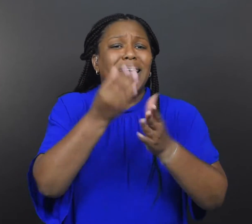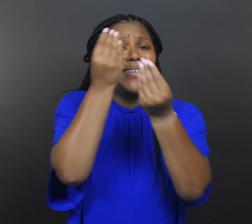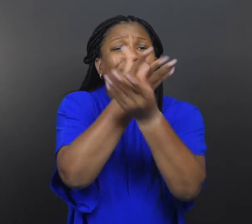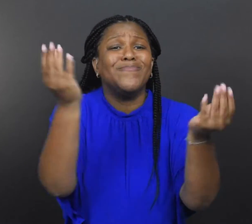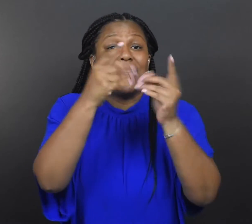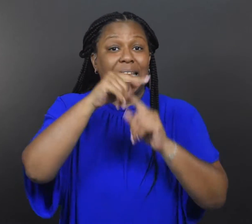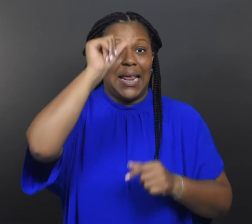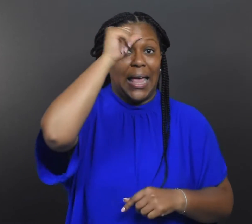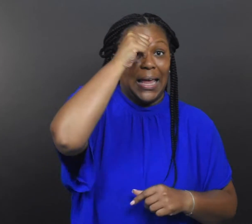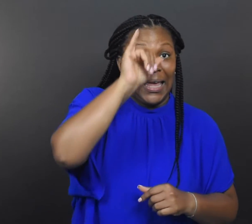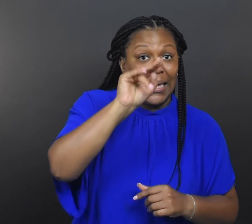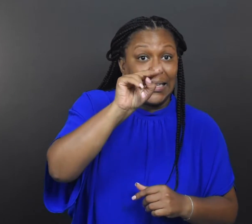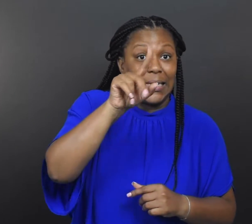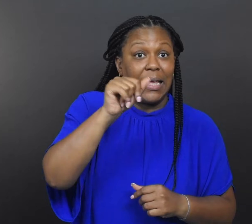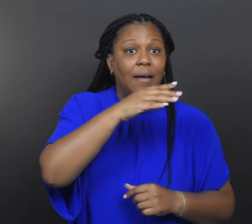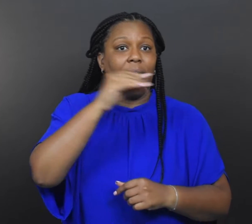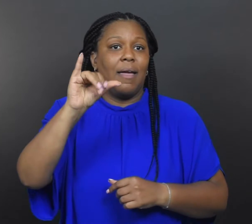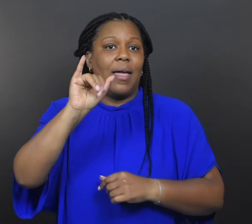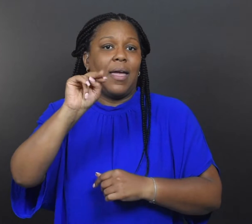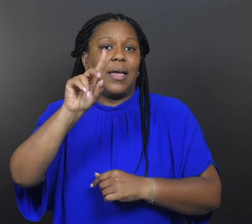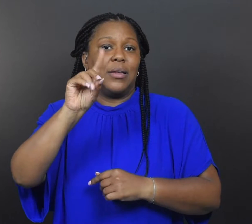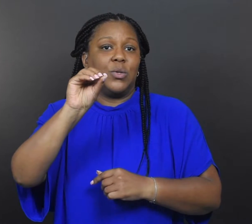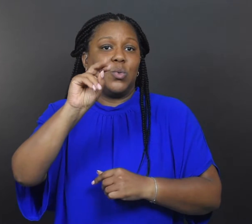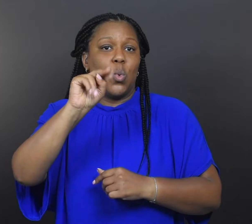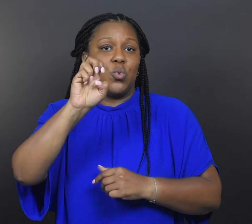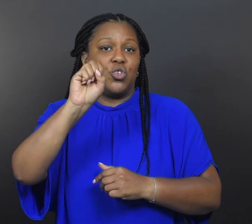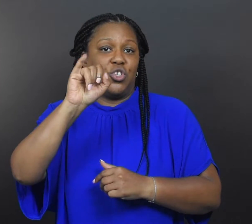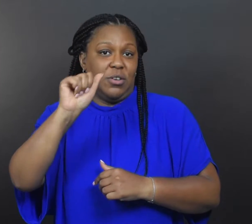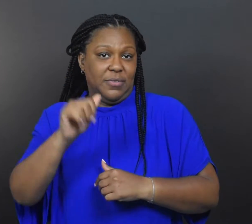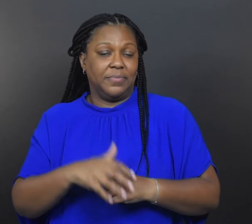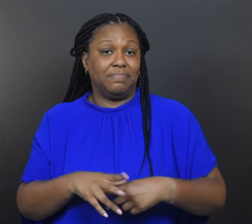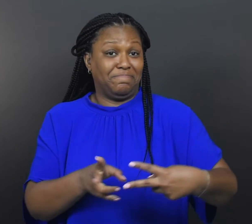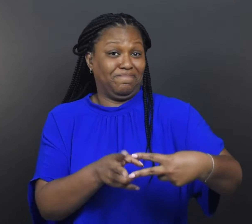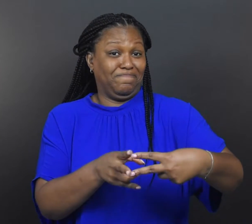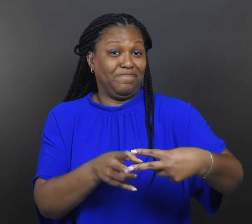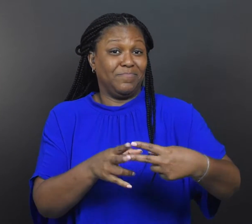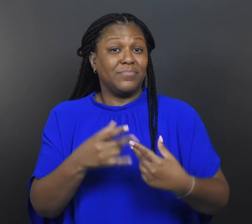and Indonesia.